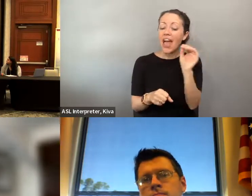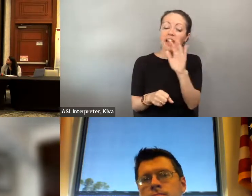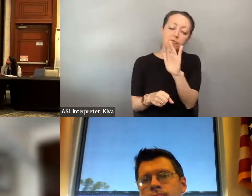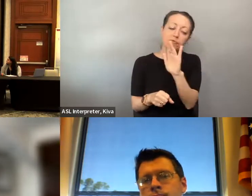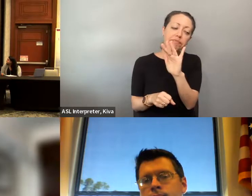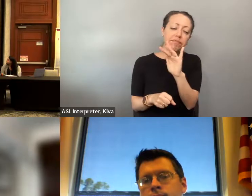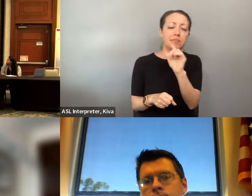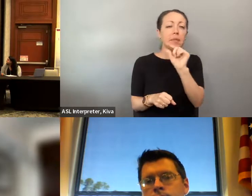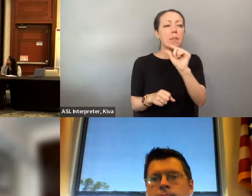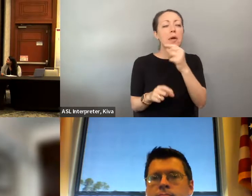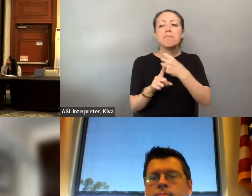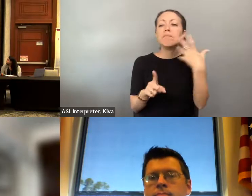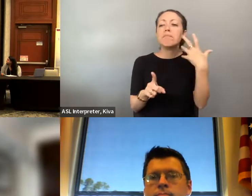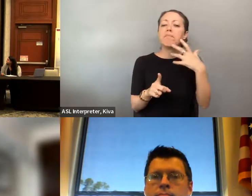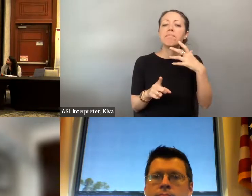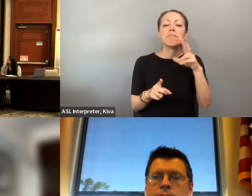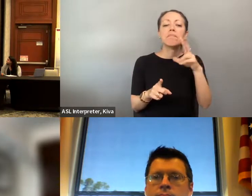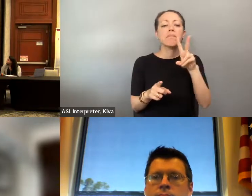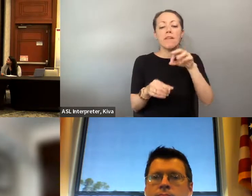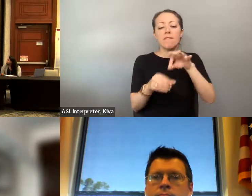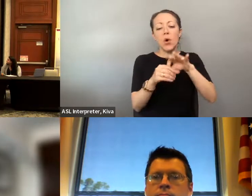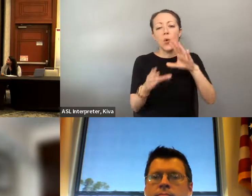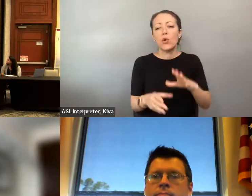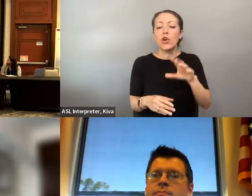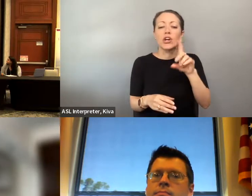So sorry about that. No, you're great, so Nadine, can you please talk a little bit more about your work, and then, you know, start to talk.